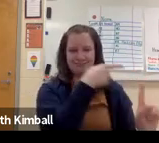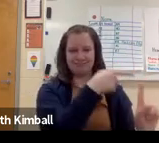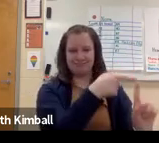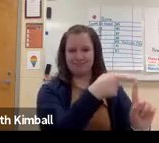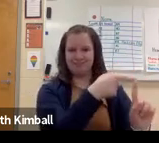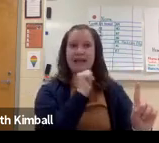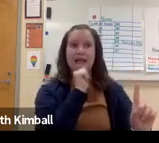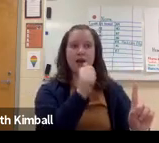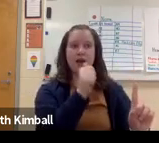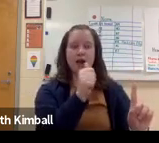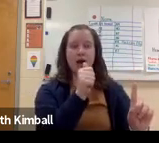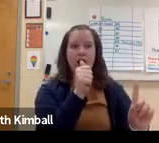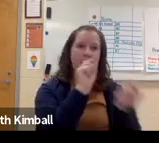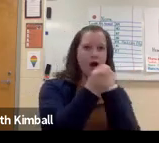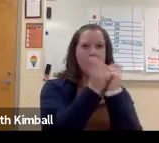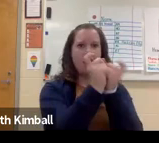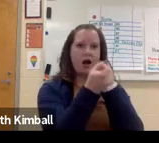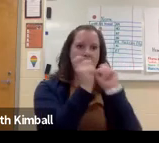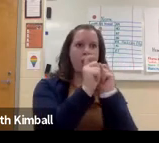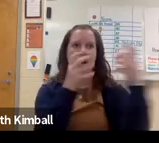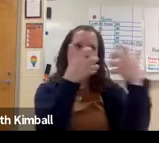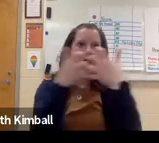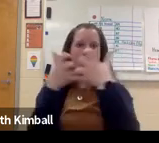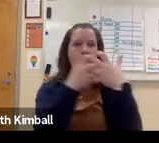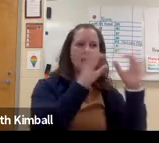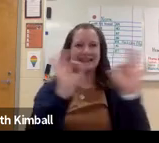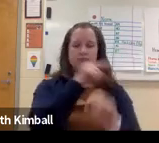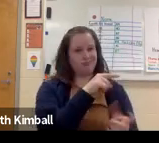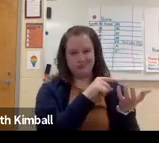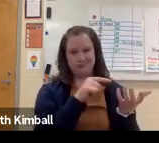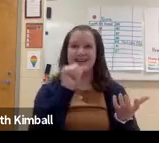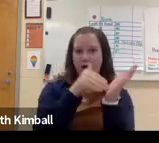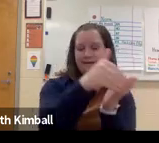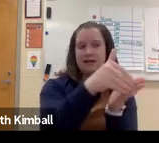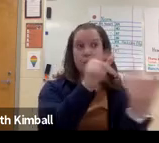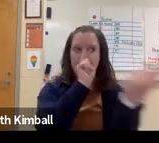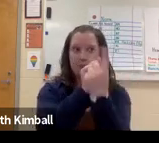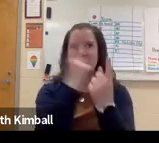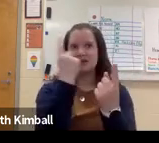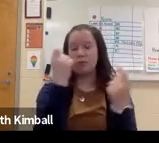So it's evolving, but evolving more slowly than the computer science language is in English.